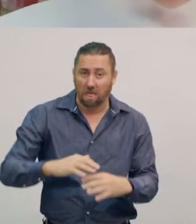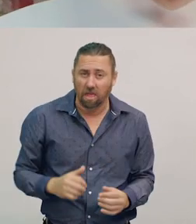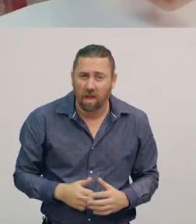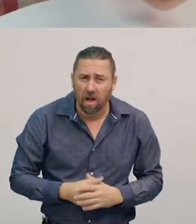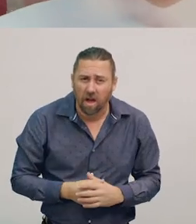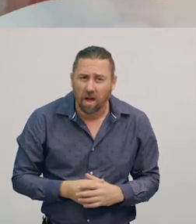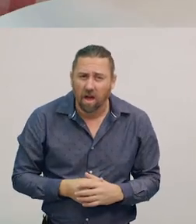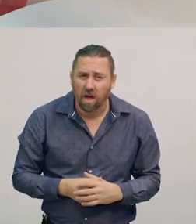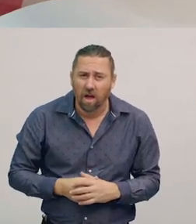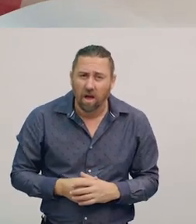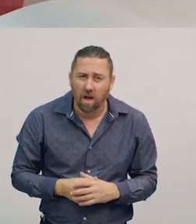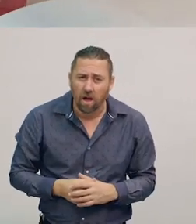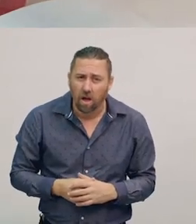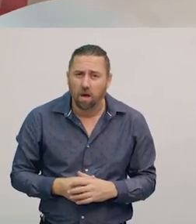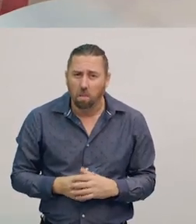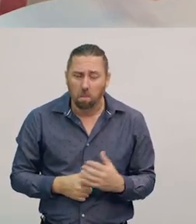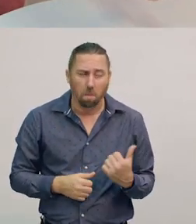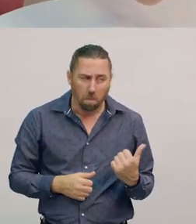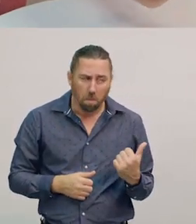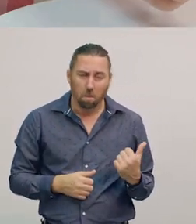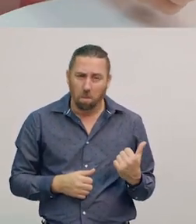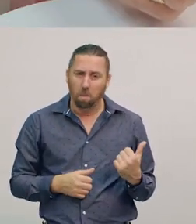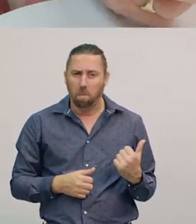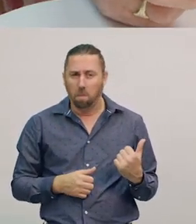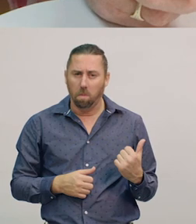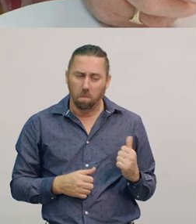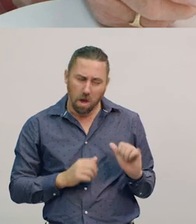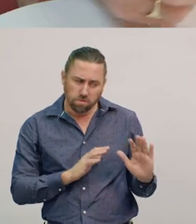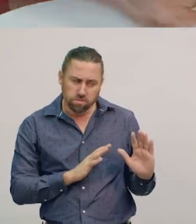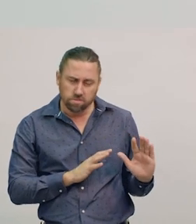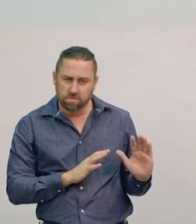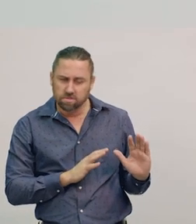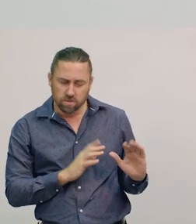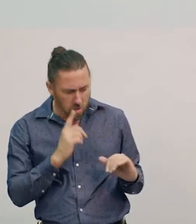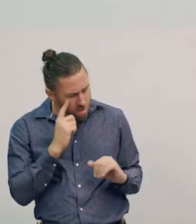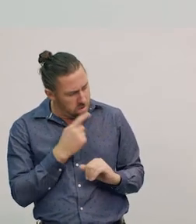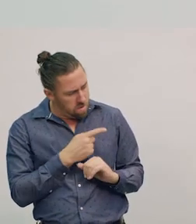It looks liquid-y. It’s still a bit liquid. I’ll give that a little while.